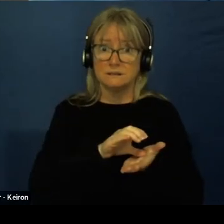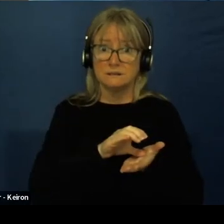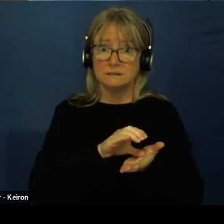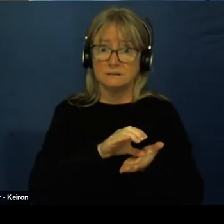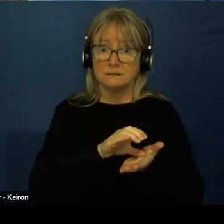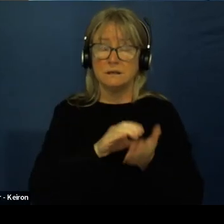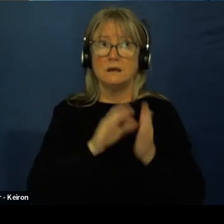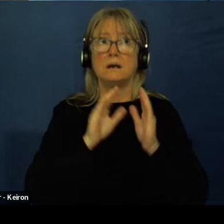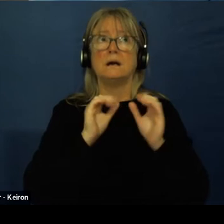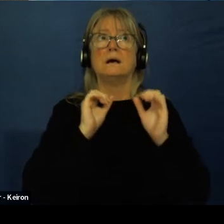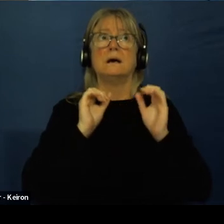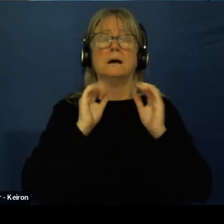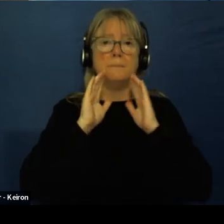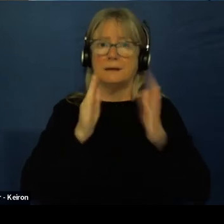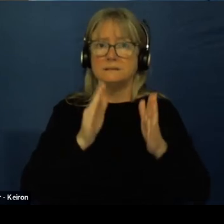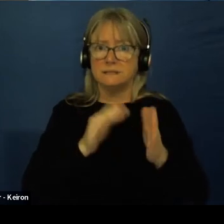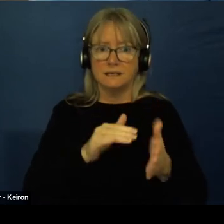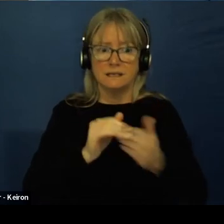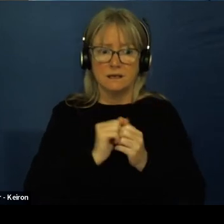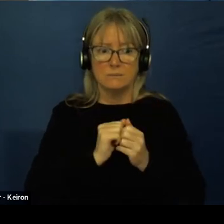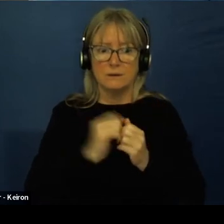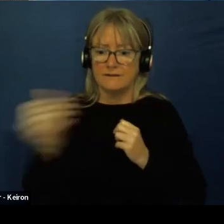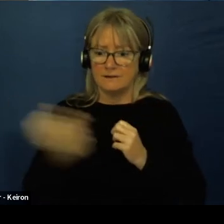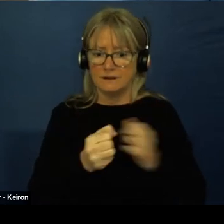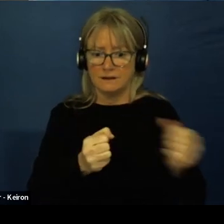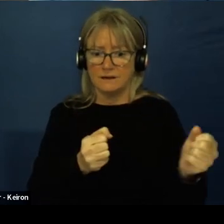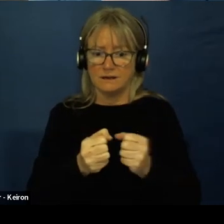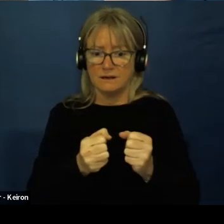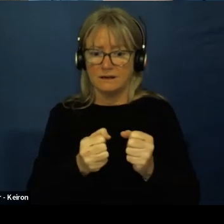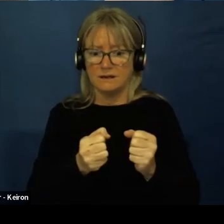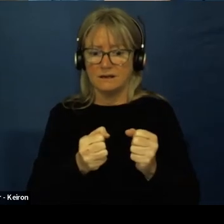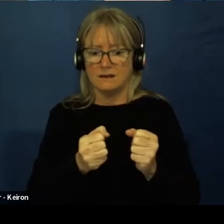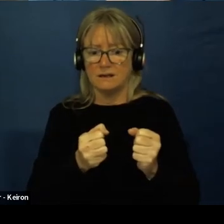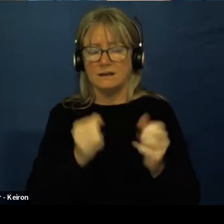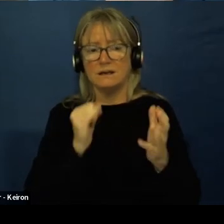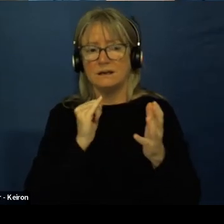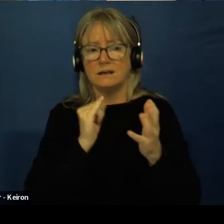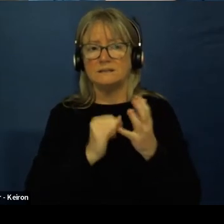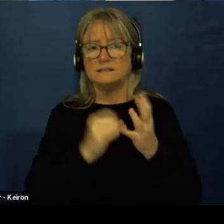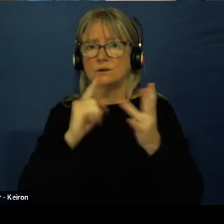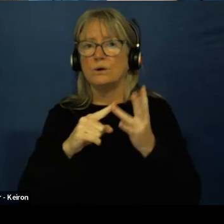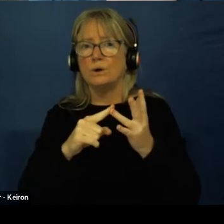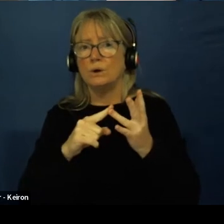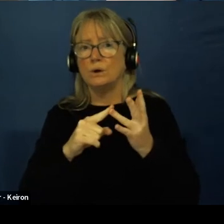She called couple of teachers aides or SOS SOS they call them a New South Wales.